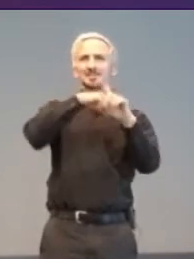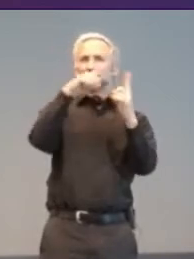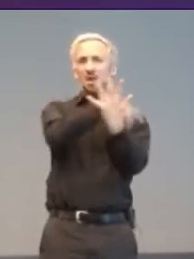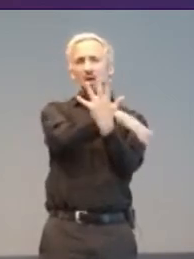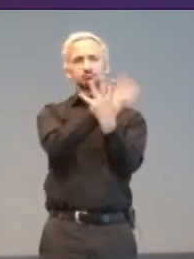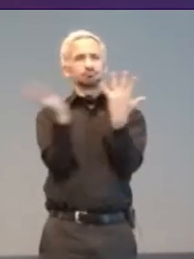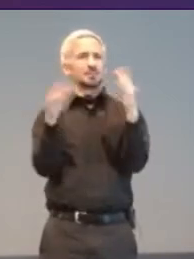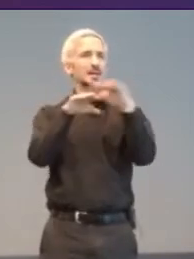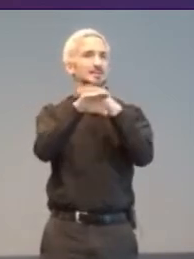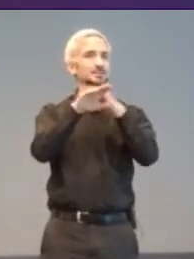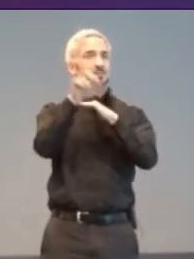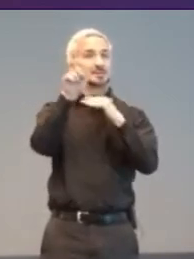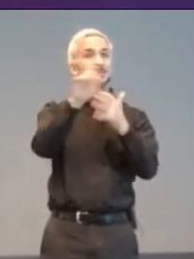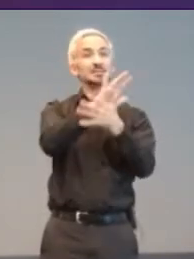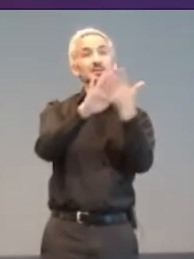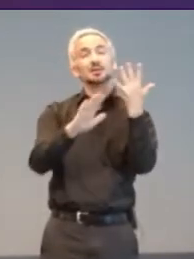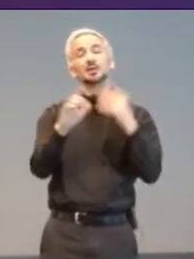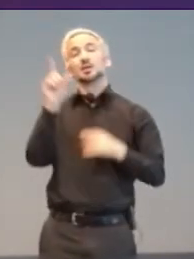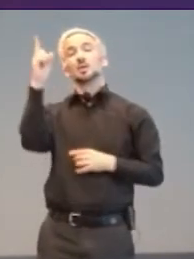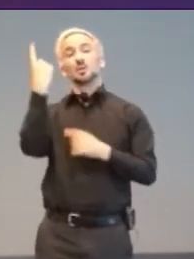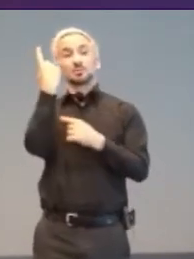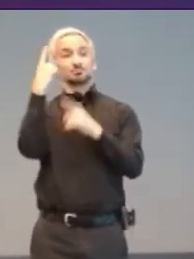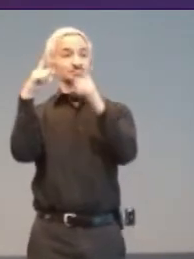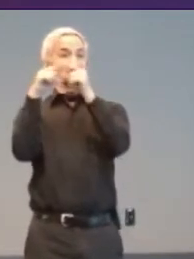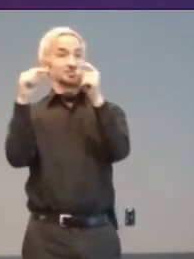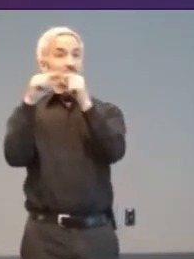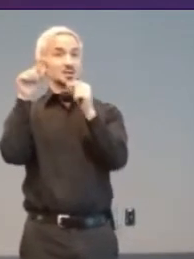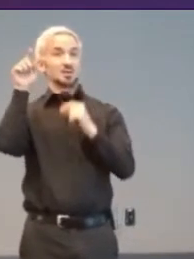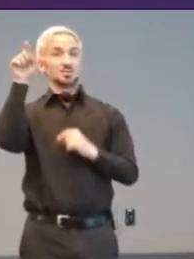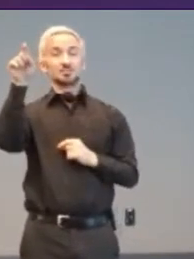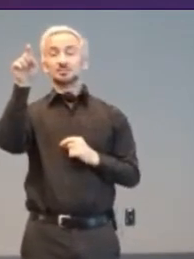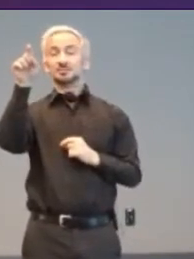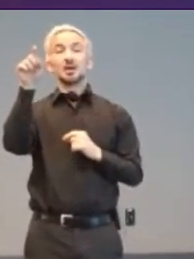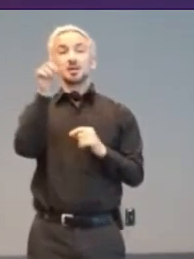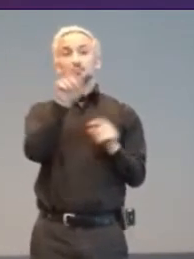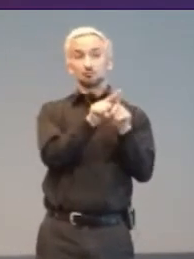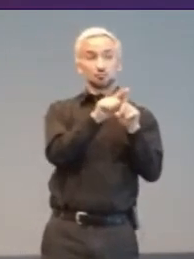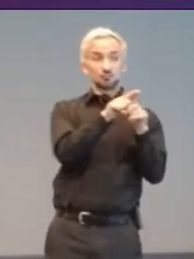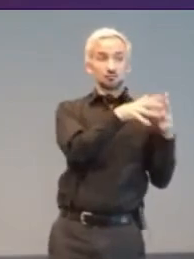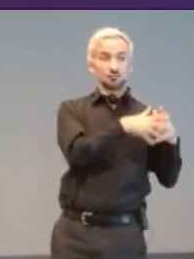ePara of Japan, Ability 360 in the USA, Handigamers in France